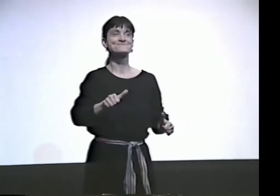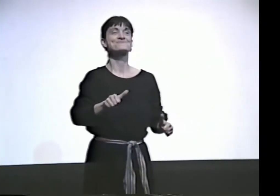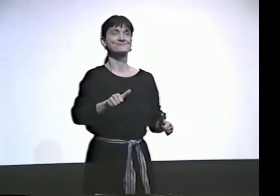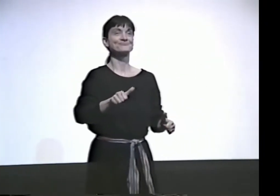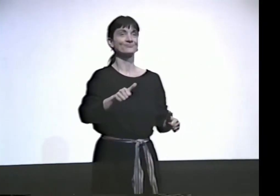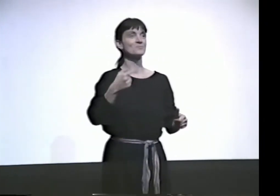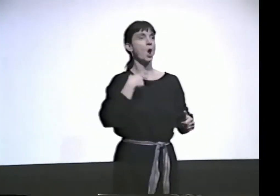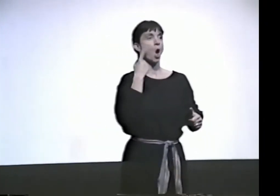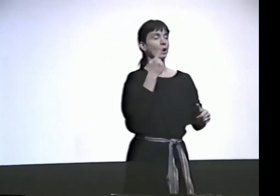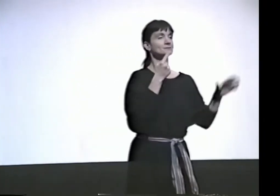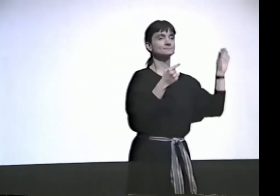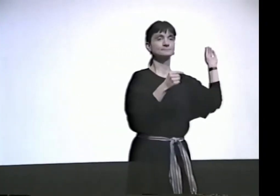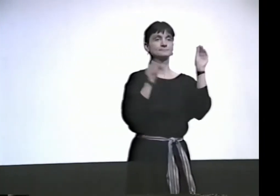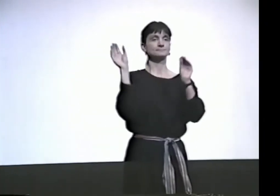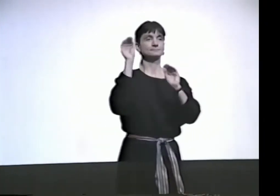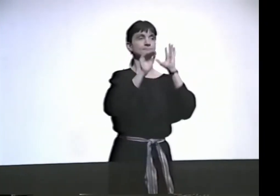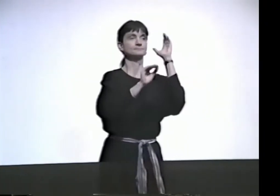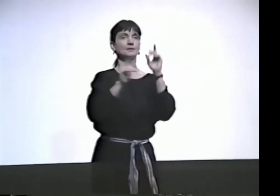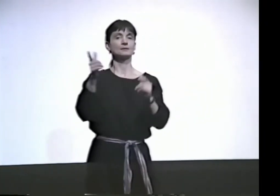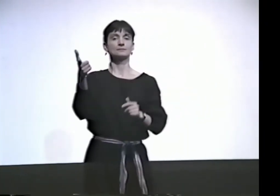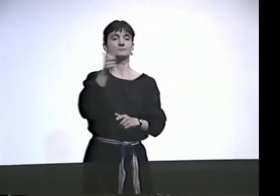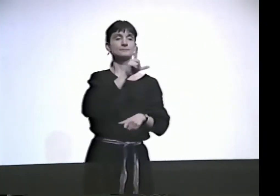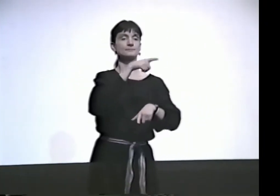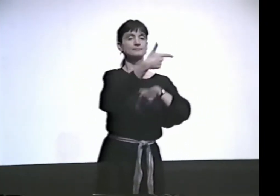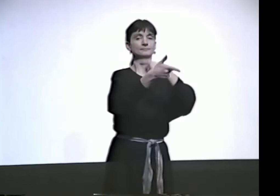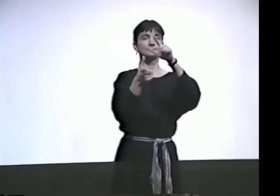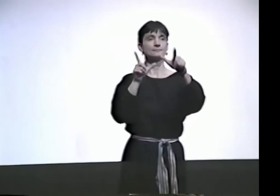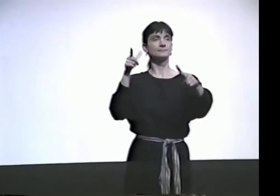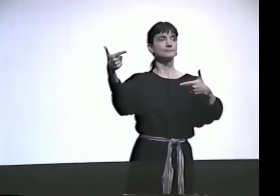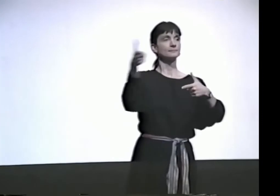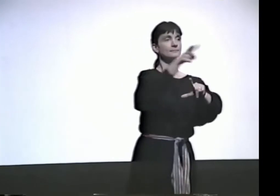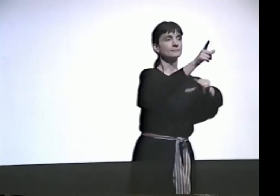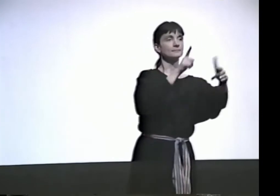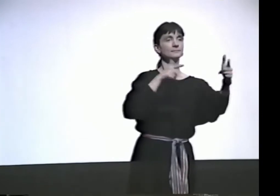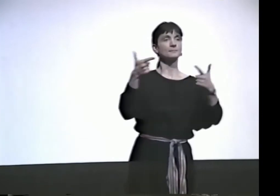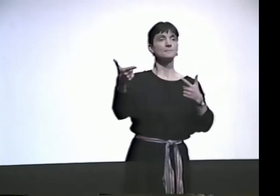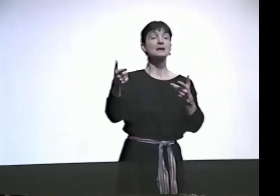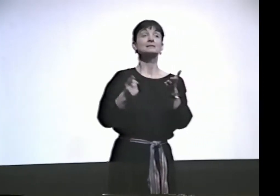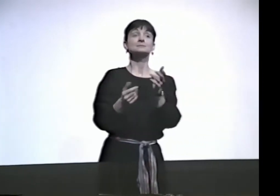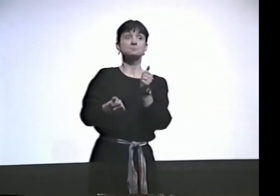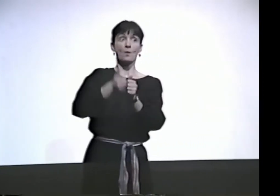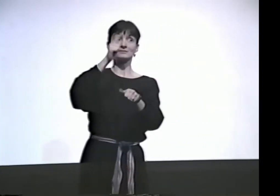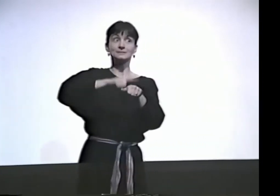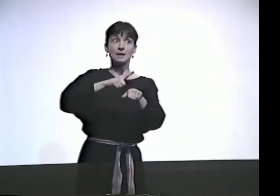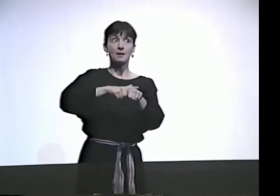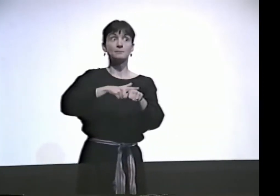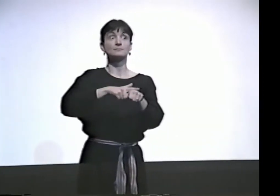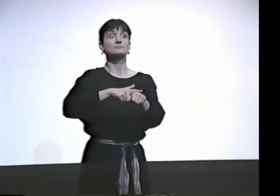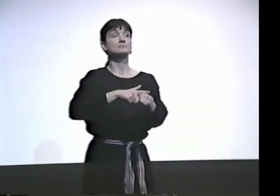OK. HANDSHAPES. I ALWAYS LIKE TO PLAY WITH HANDSHAPES AND HAVE THEM ALTERNATE WITH EACH OTHER.